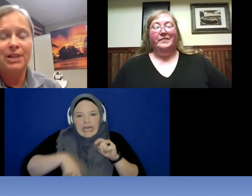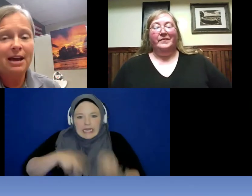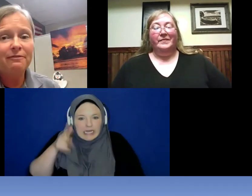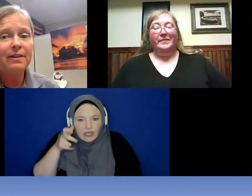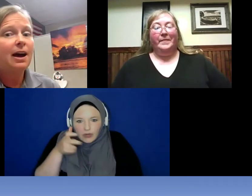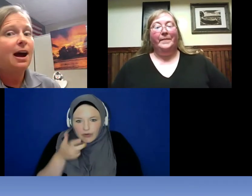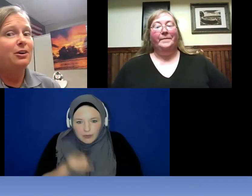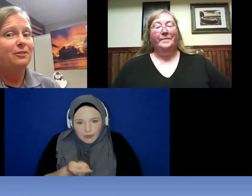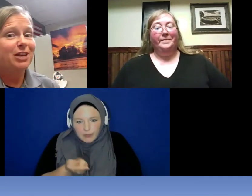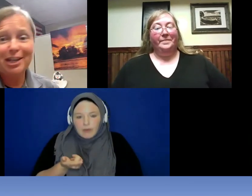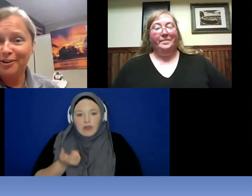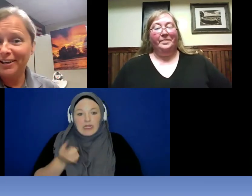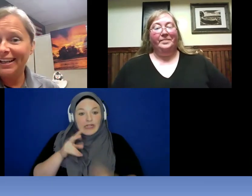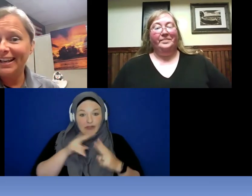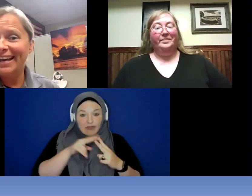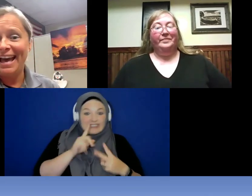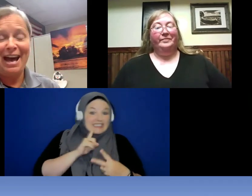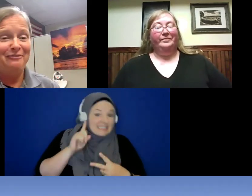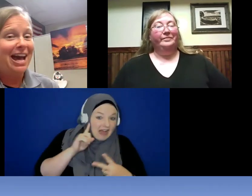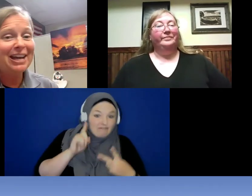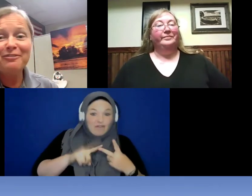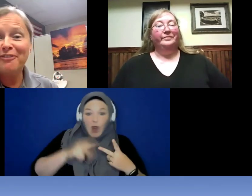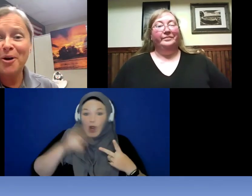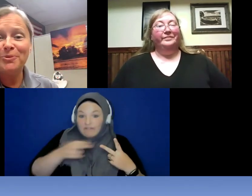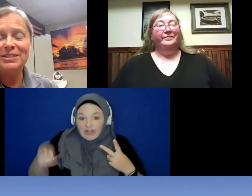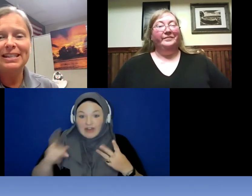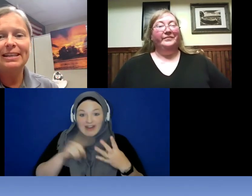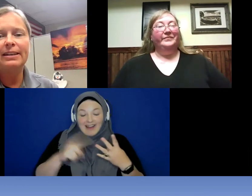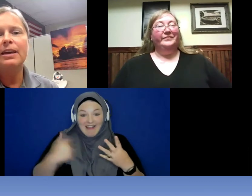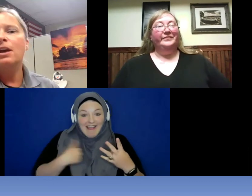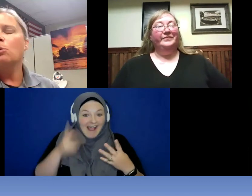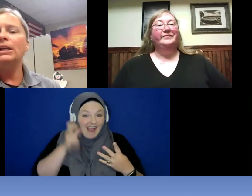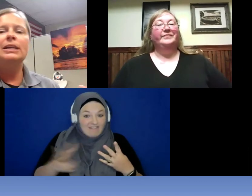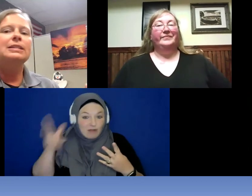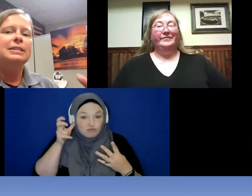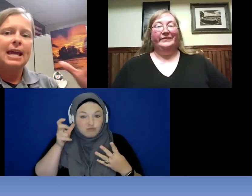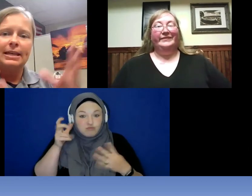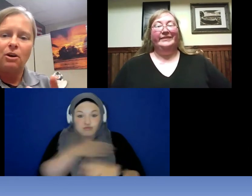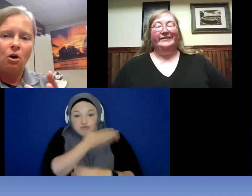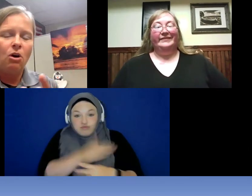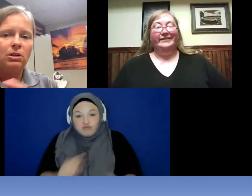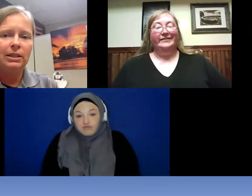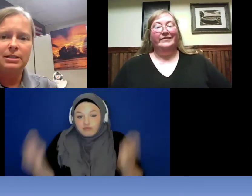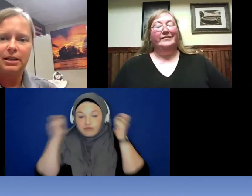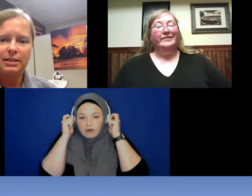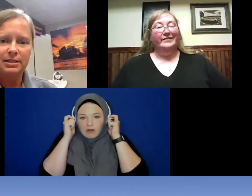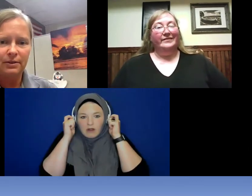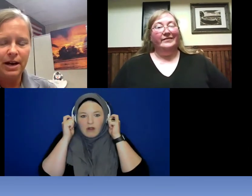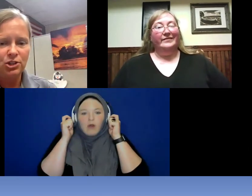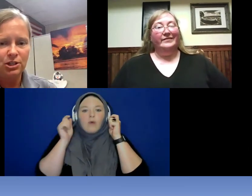deaf, hard of hearing, have headphones in, we need to take it all into consideration